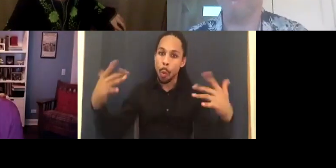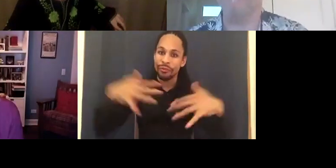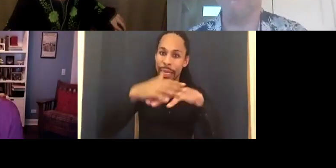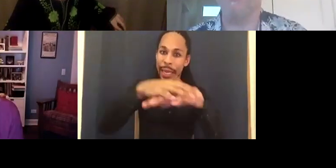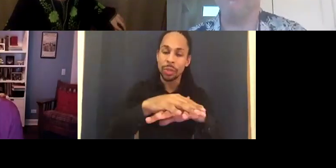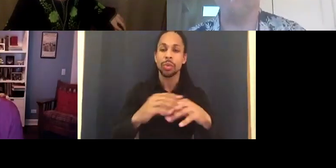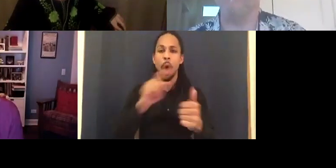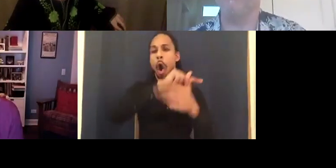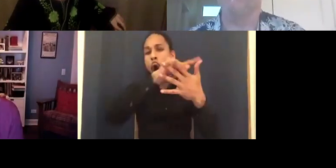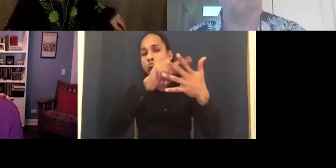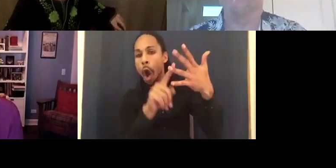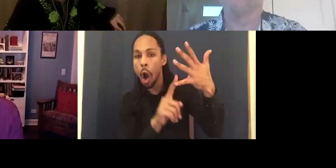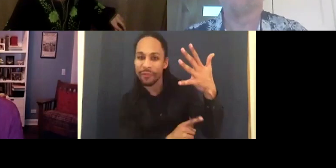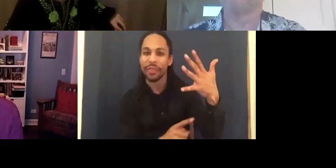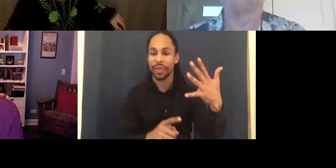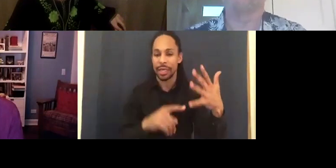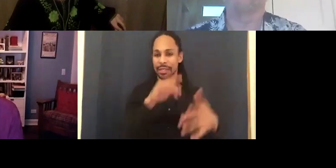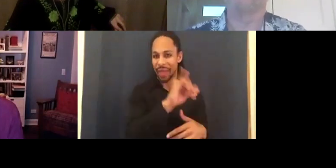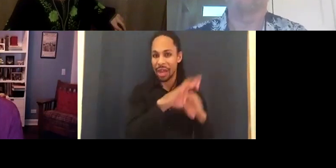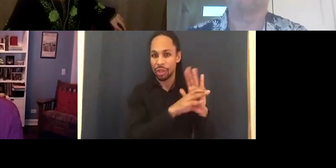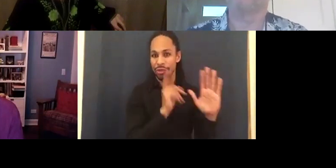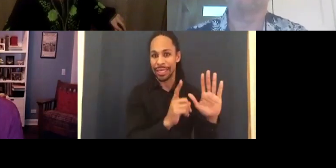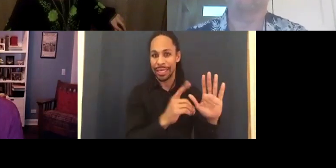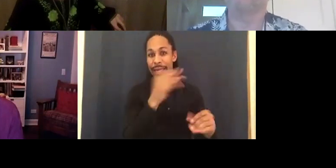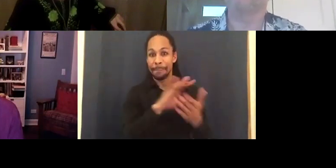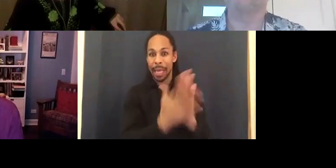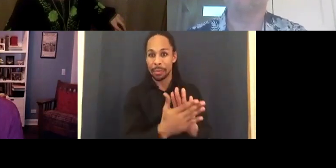The character is not a stock character.